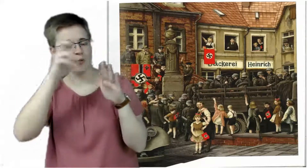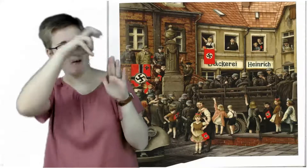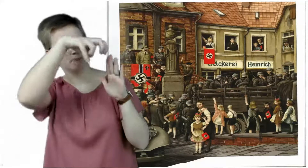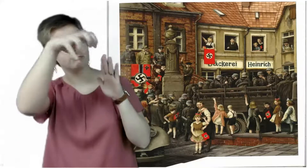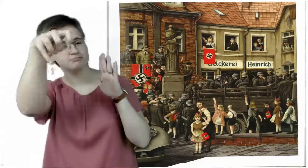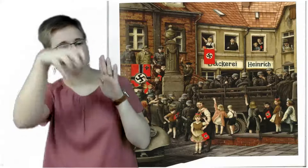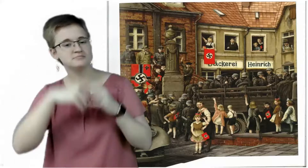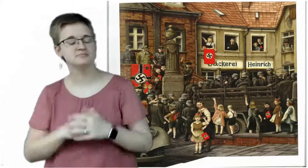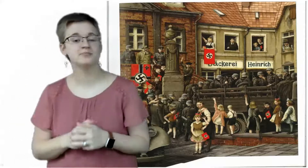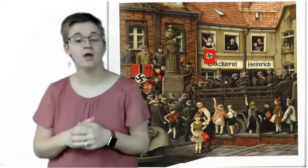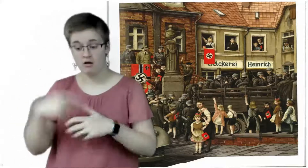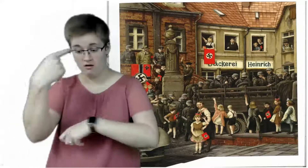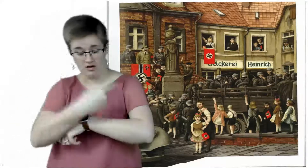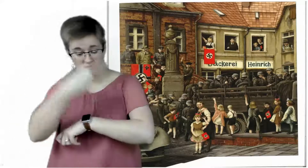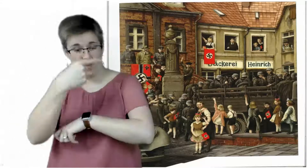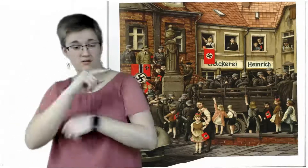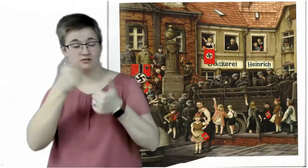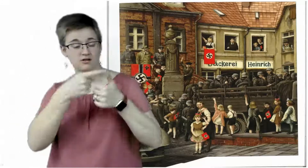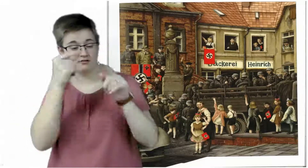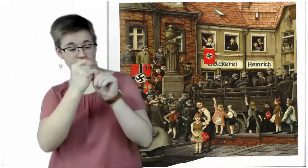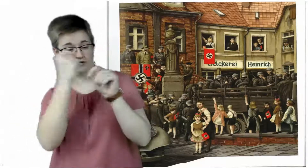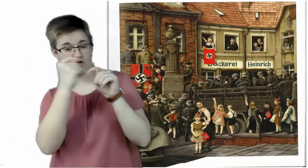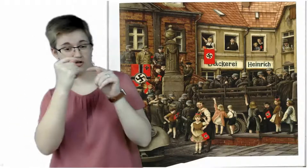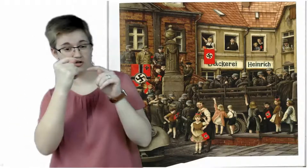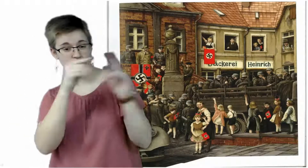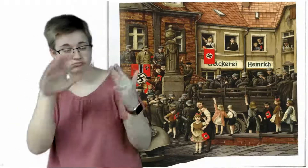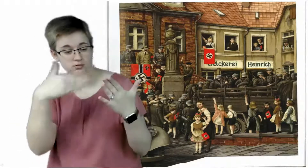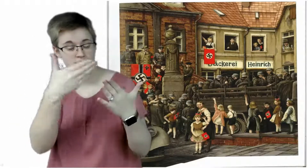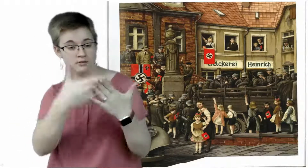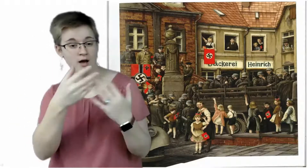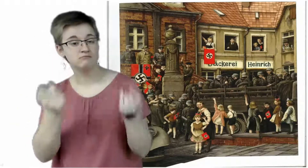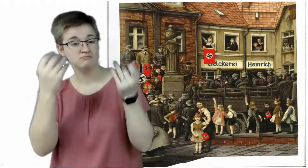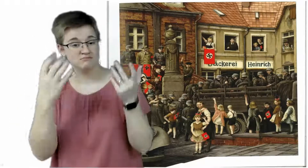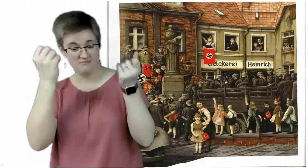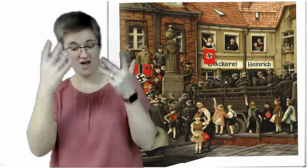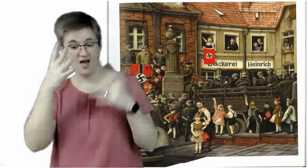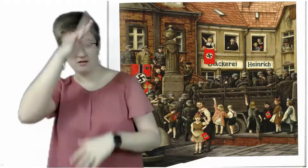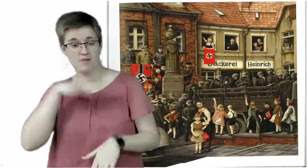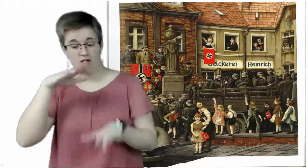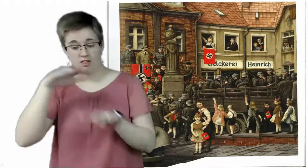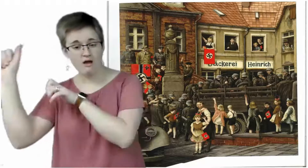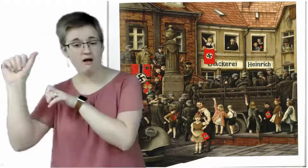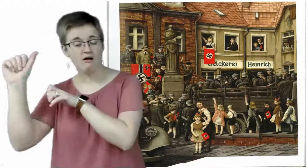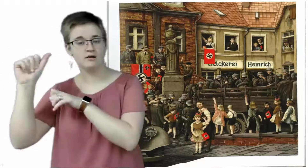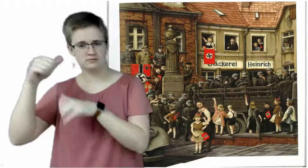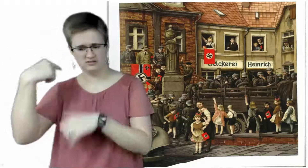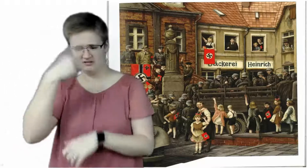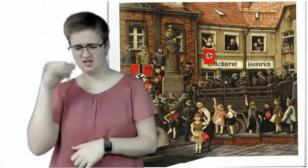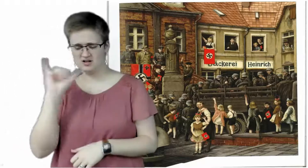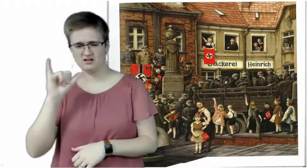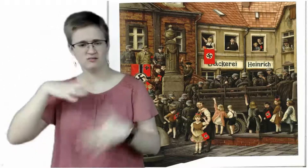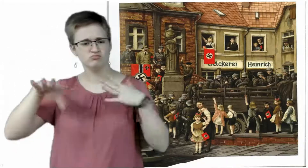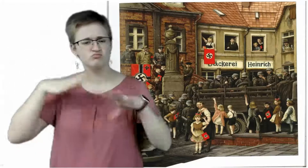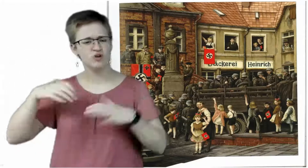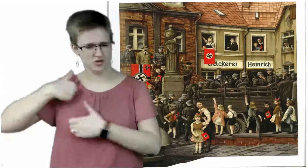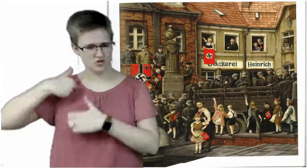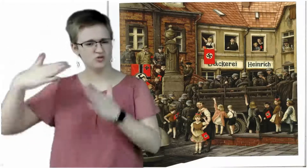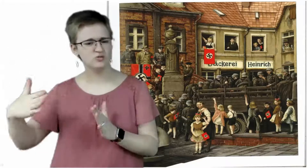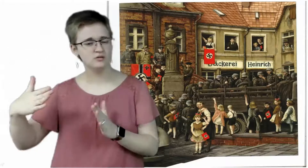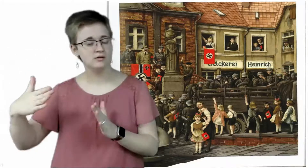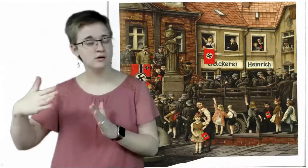One day the first truck arrived and many men left. They were dressed as soldiers. Winter was begining.